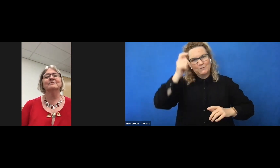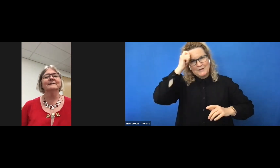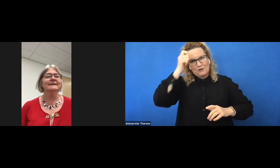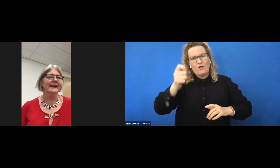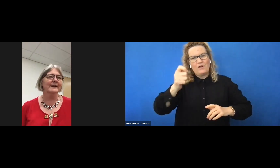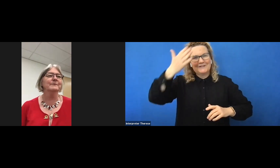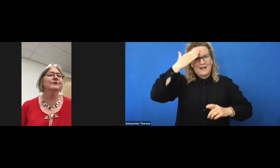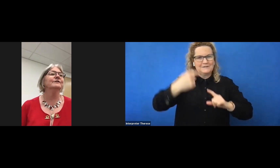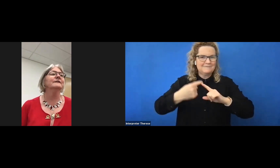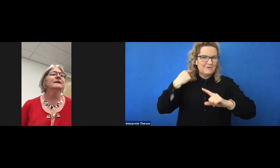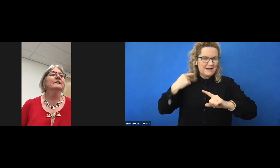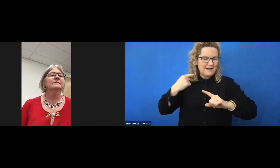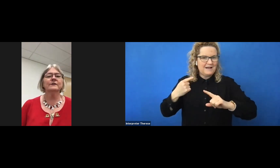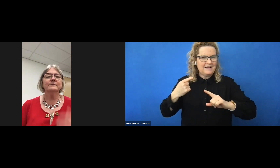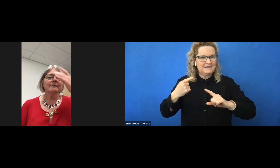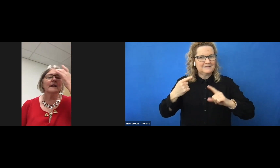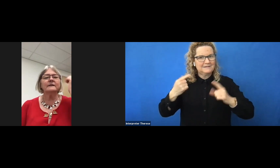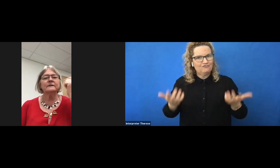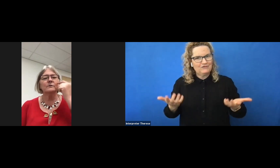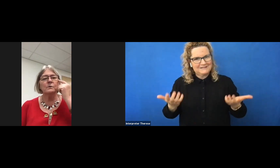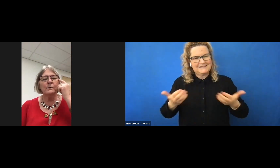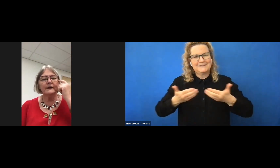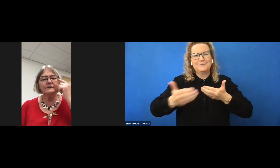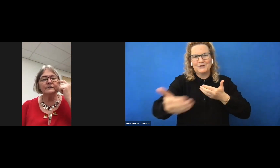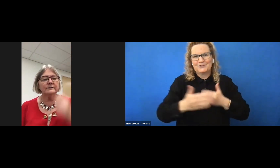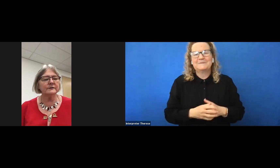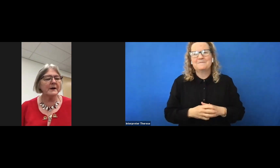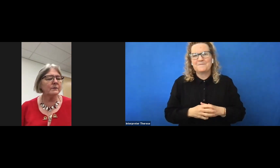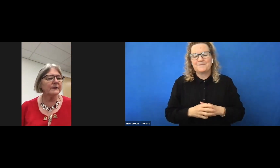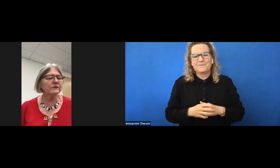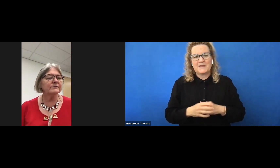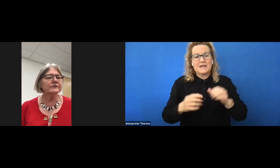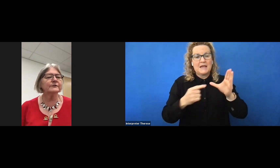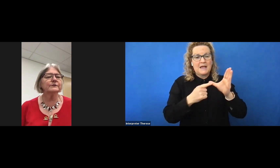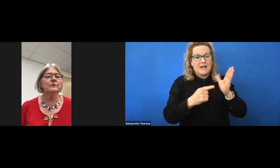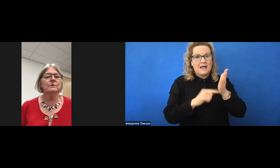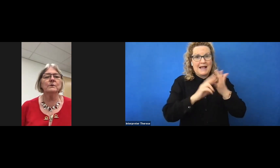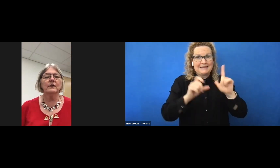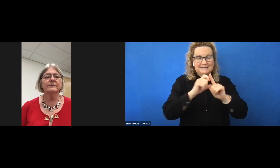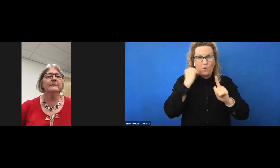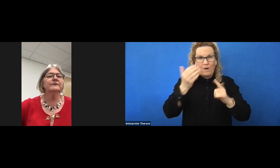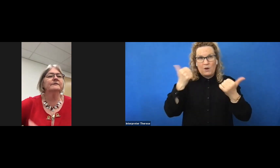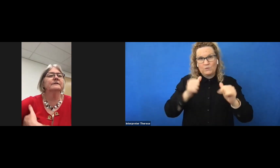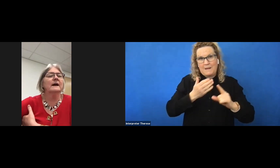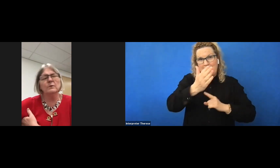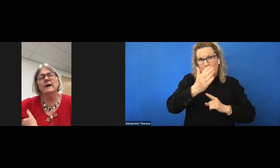present and emerging. So ATEND always uses the Pathways conference to award life members, or it